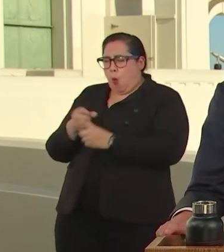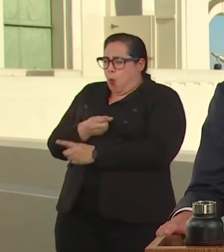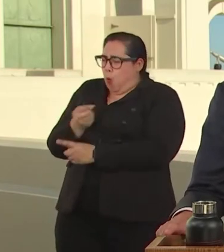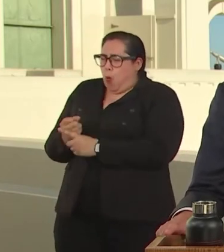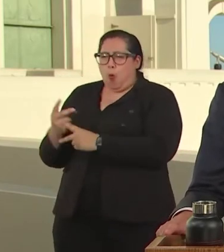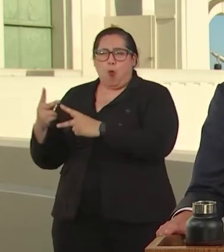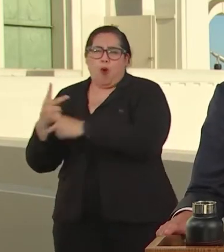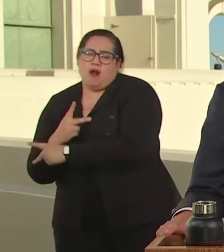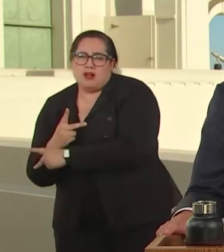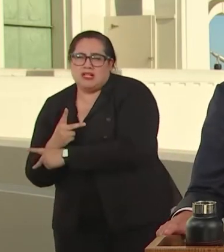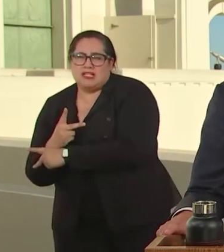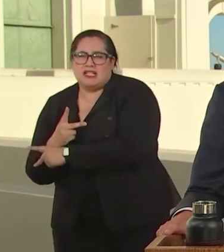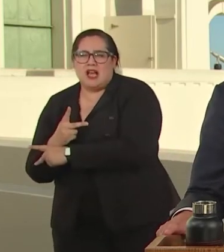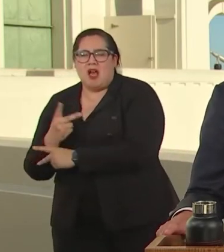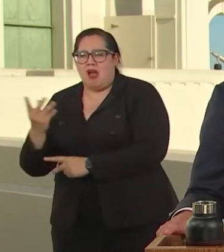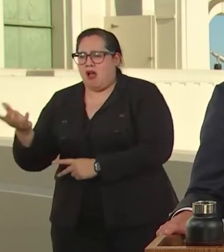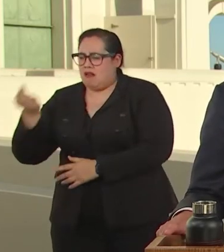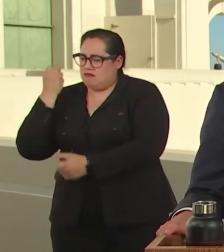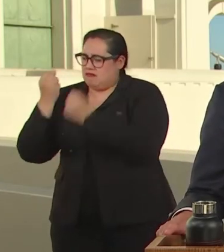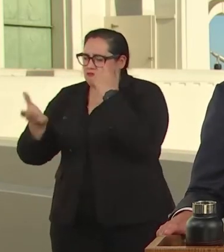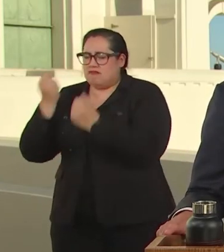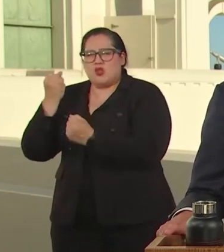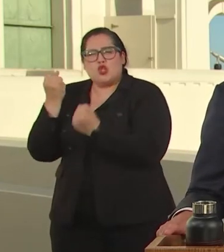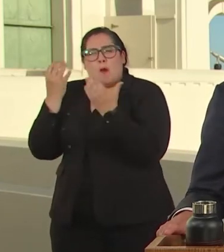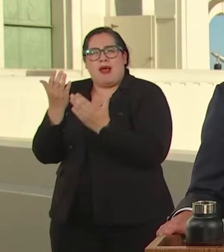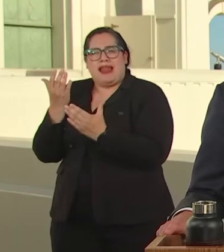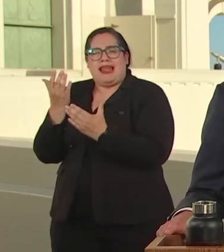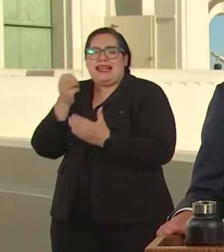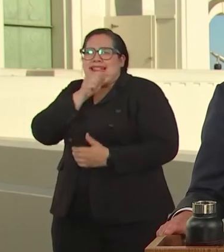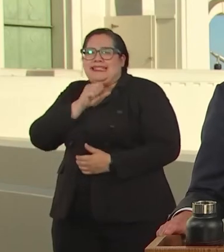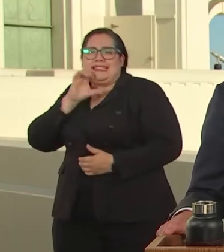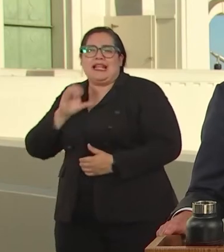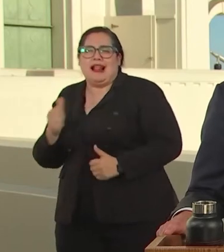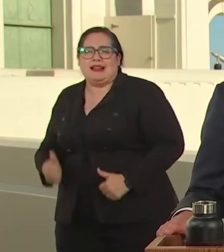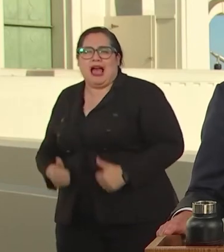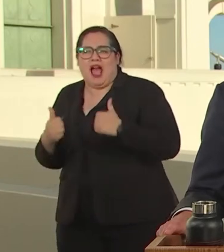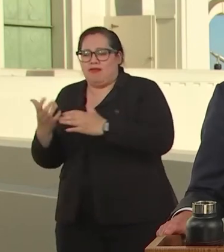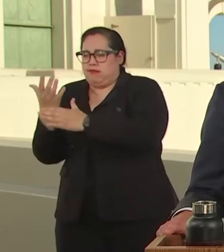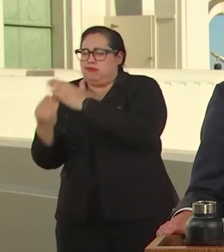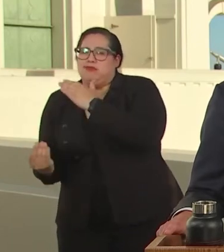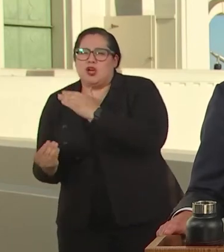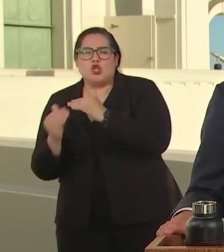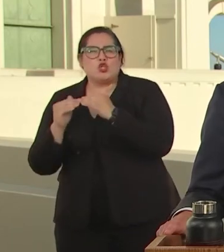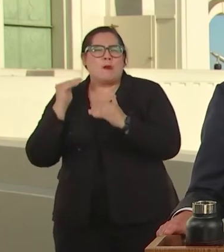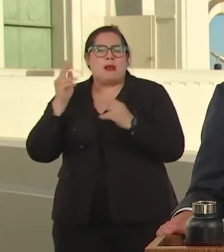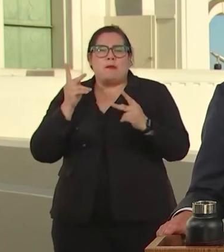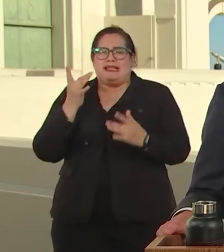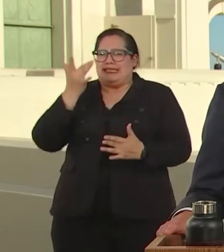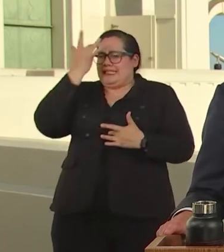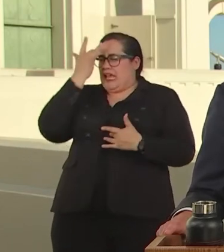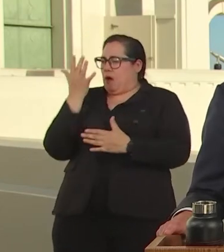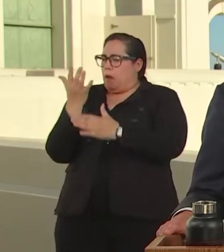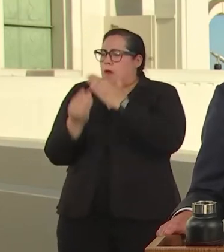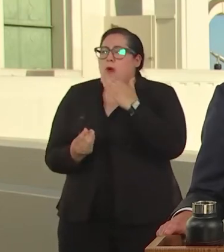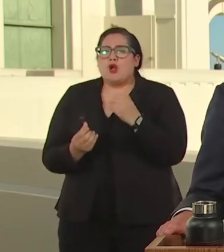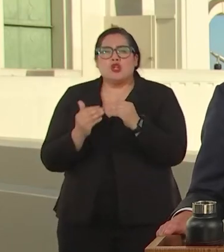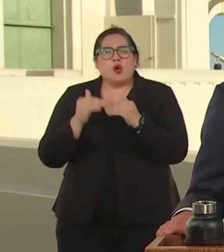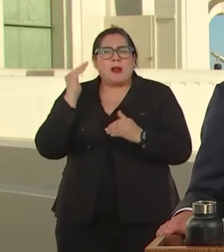AND TOO MANY OF OUR SICK, TOO MANY OF OUR POOR, AND TOO MANY COMMUNITIES OF COLOR. AND IT REMINDED US JUST HOW